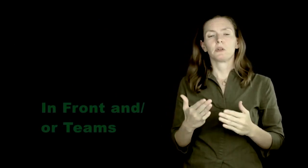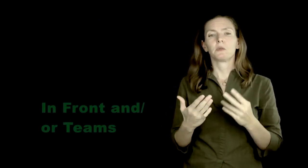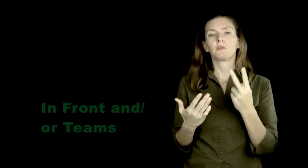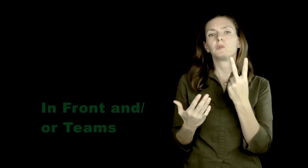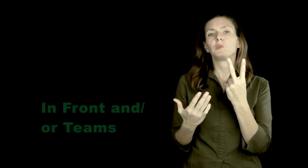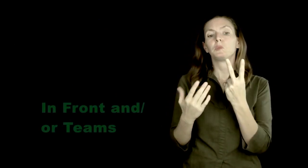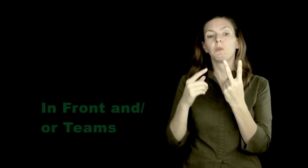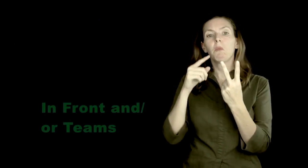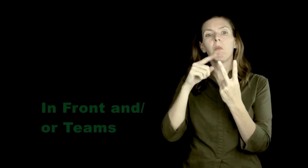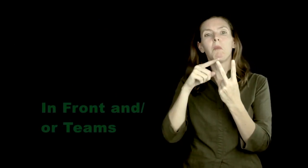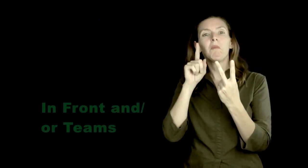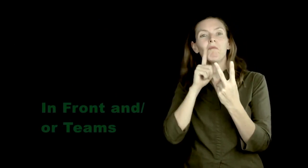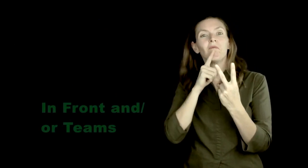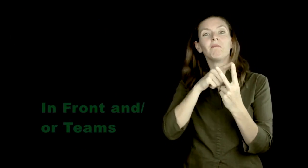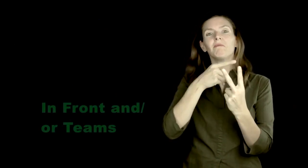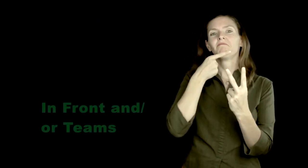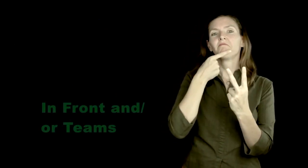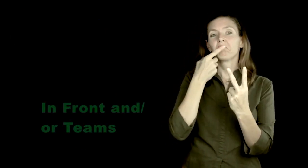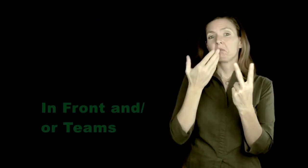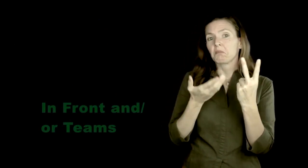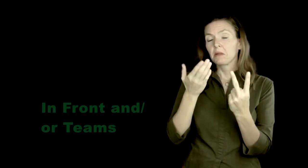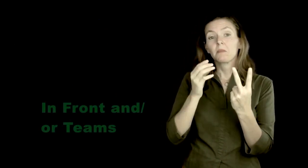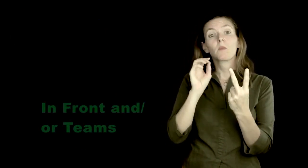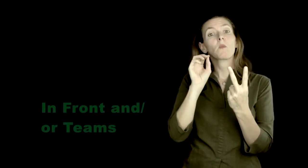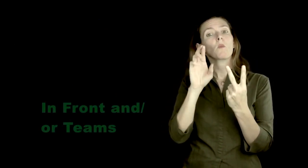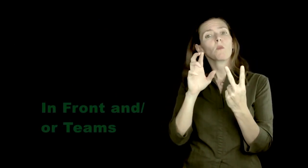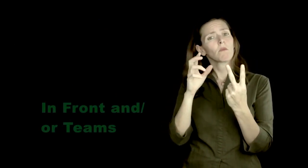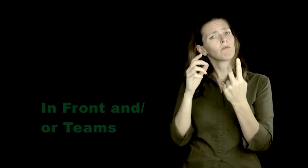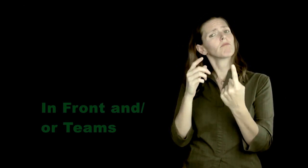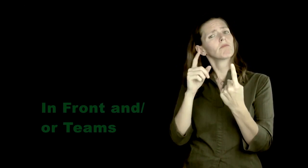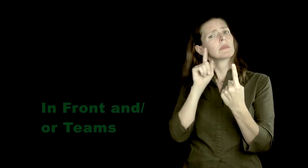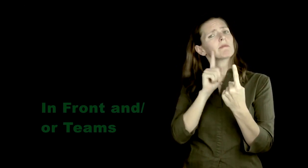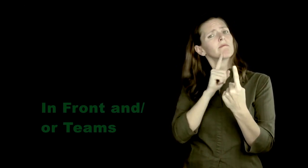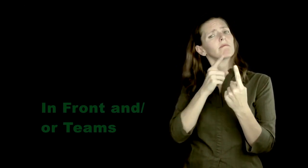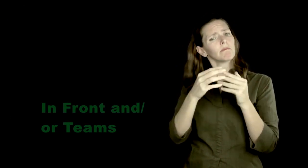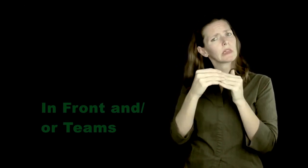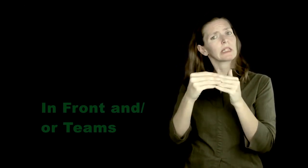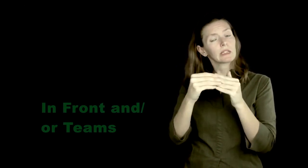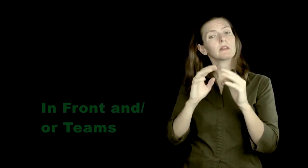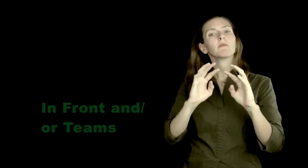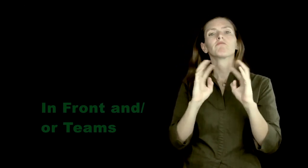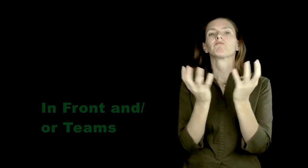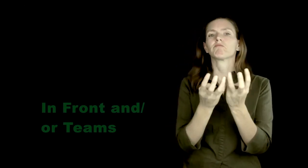The more culturally appropriate model would be a team concept, where everyone has equal status, with perhaps two leaders, one being Deaf and the other being hearing.